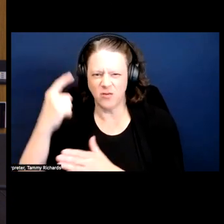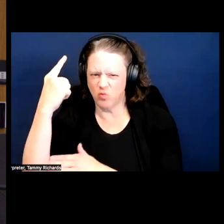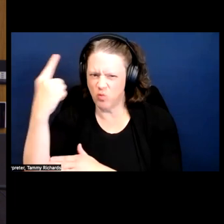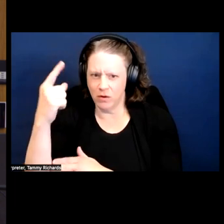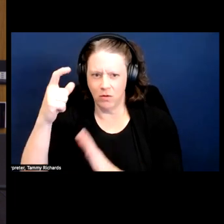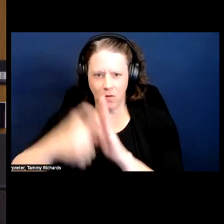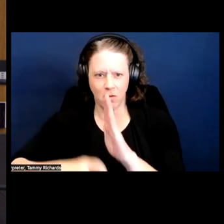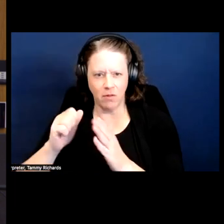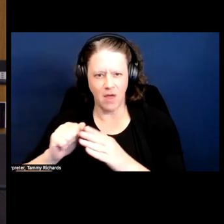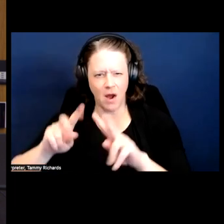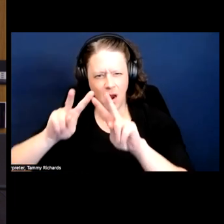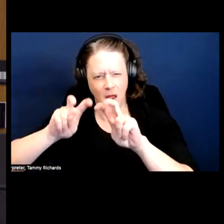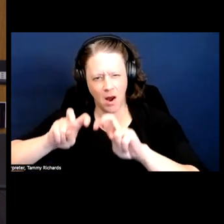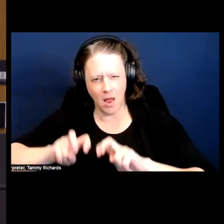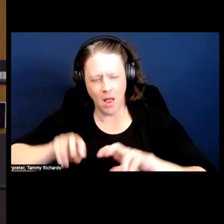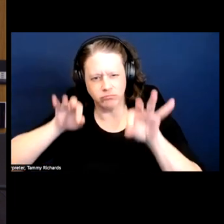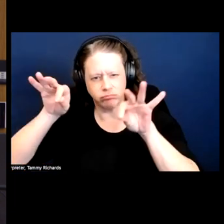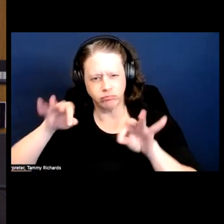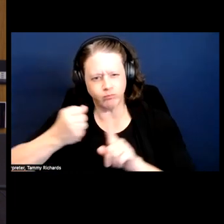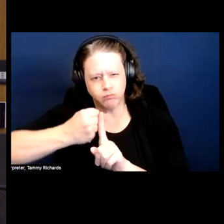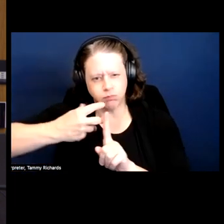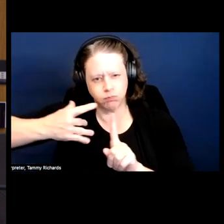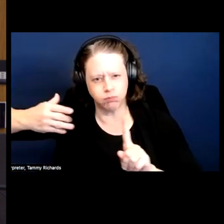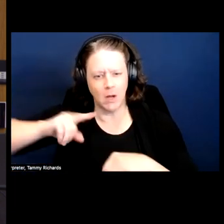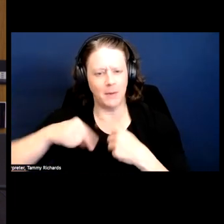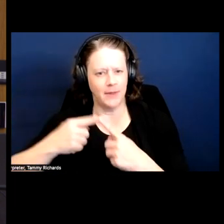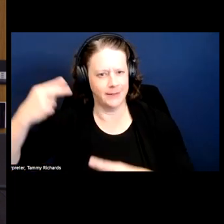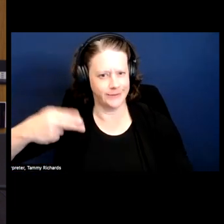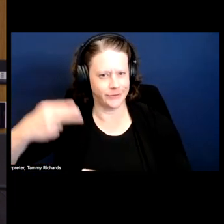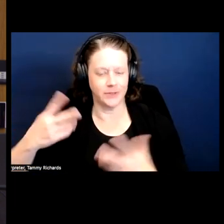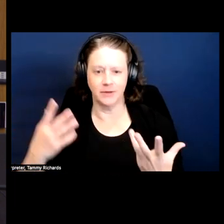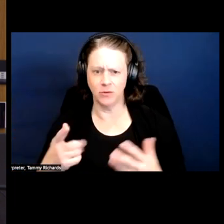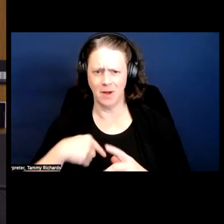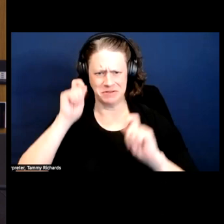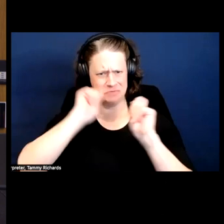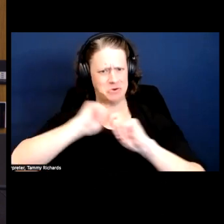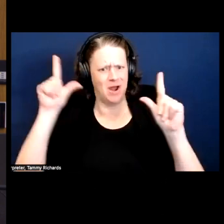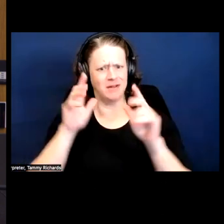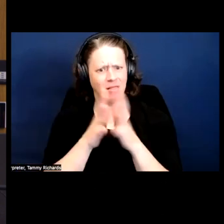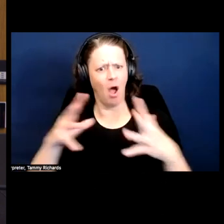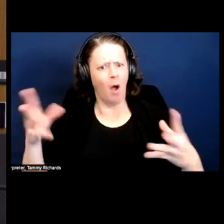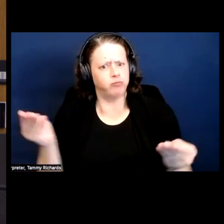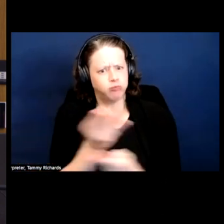So, yeah, it just surprised me that there was so much exchange and yet it gets just,